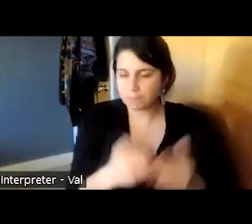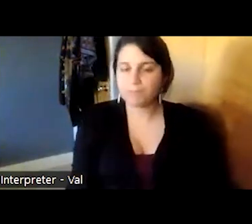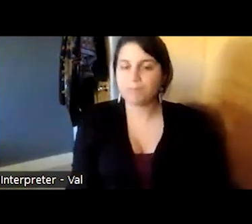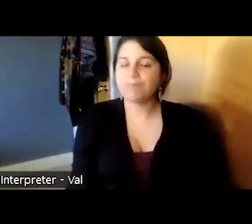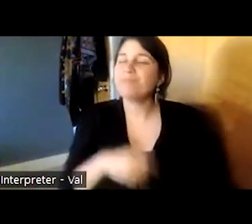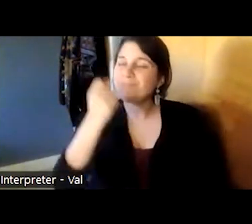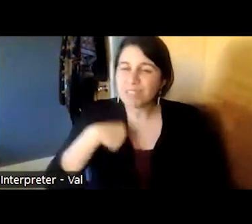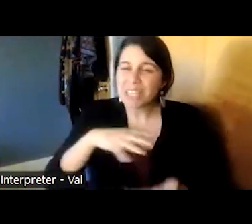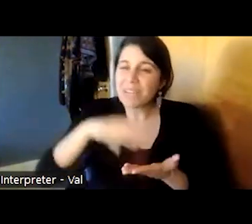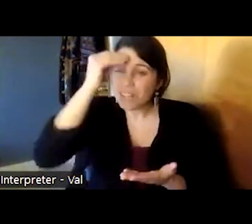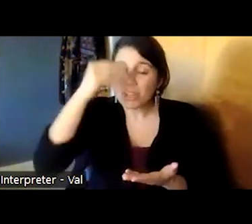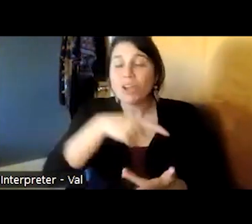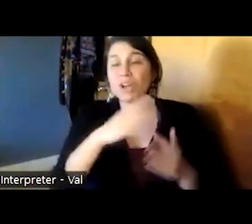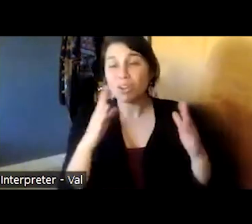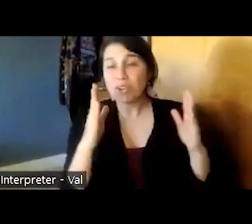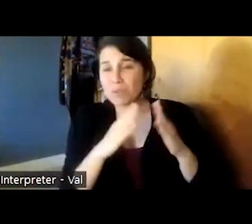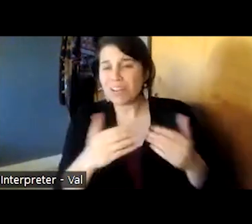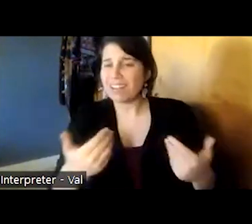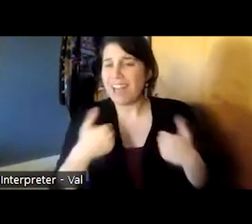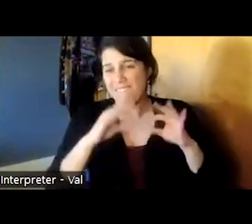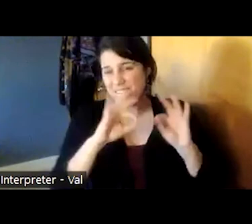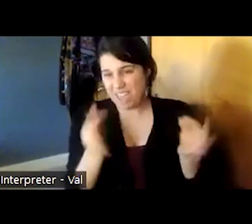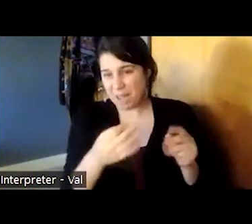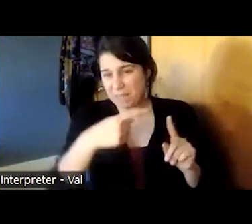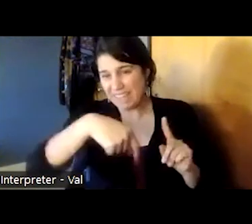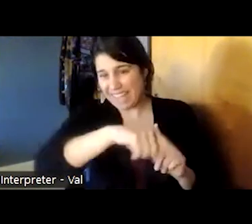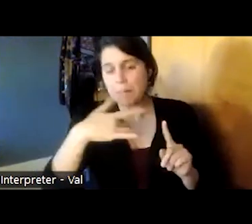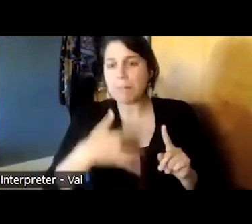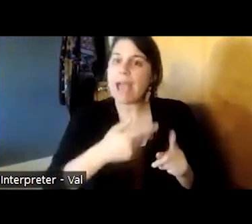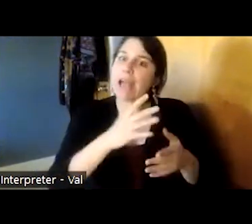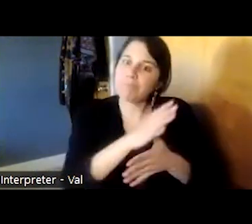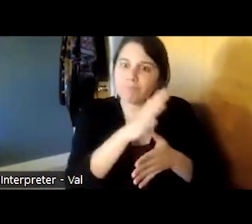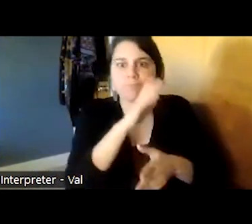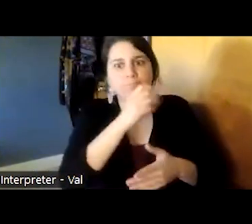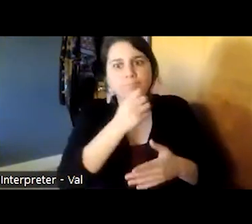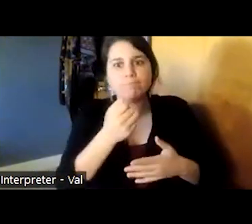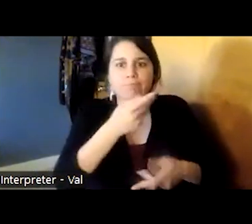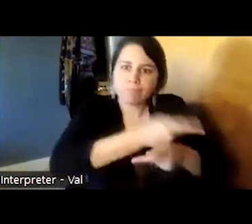in the community families are often the primary caretakers of people with serious mental illness